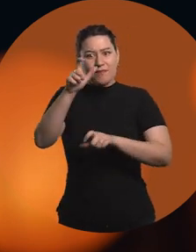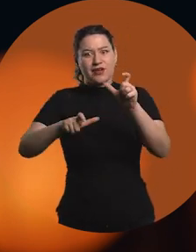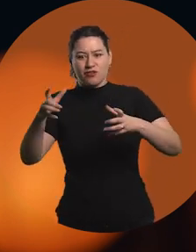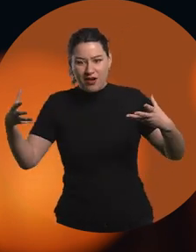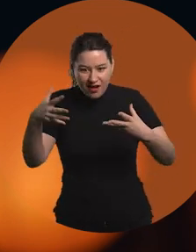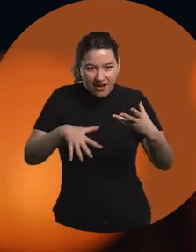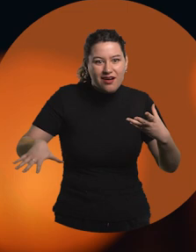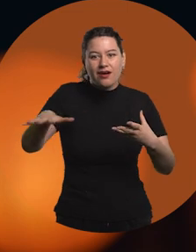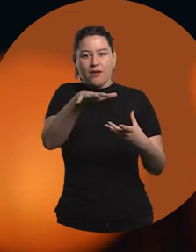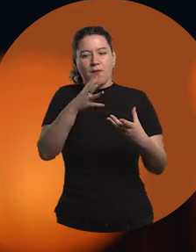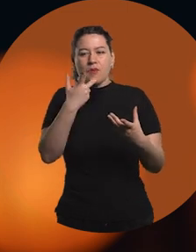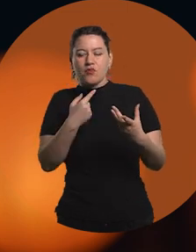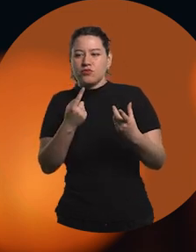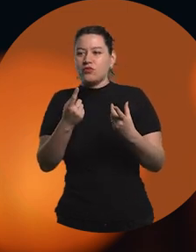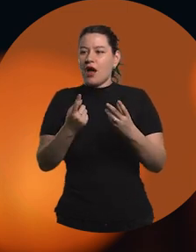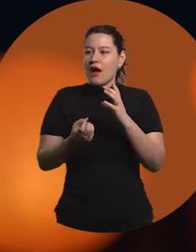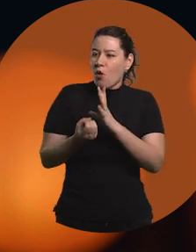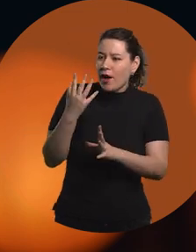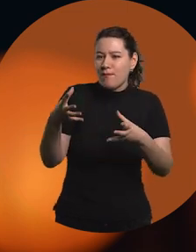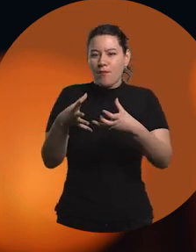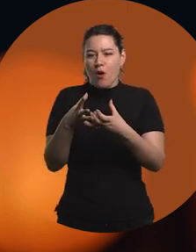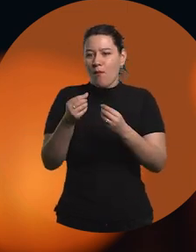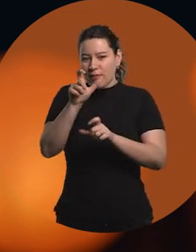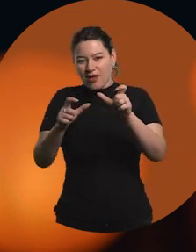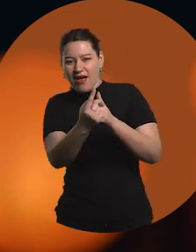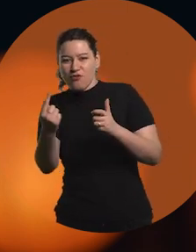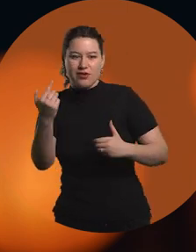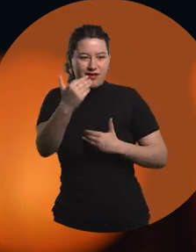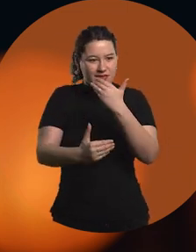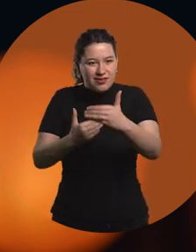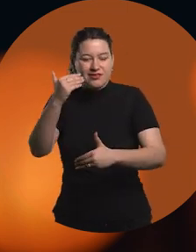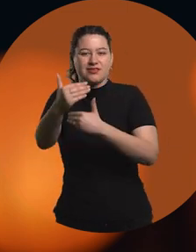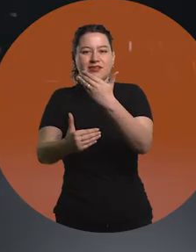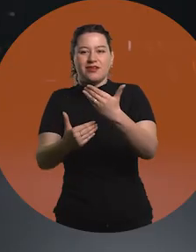I like to see how teams are created, how people evolve, how they grow.